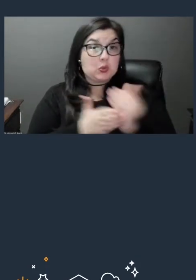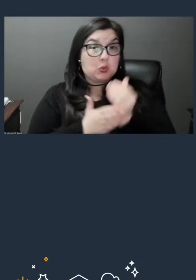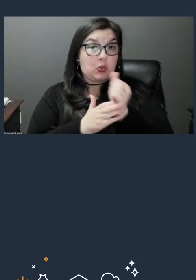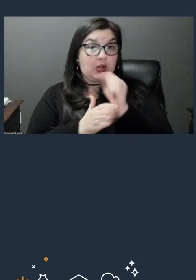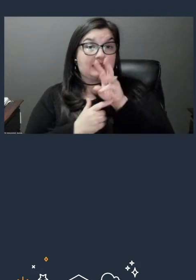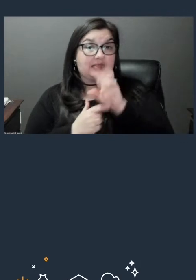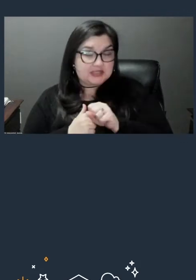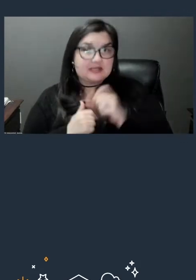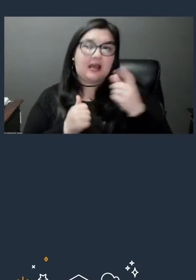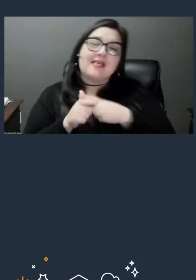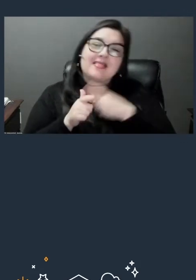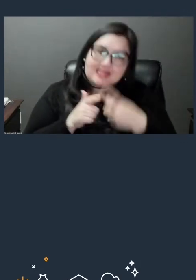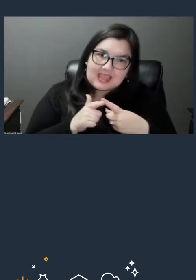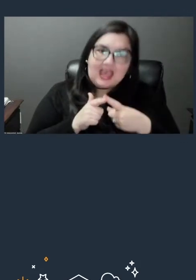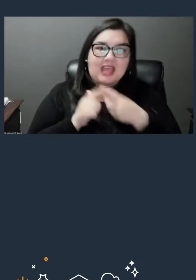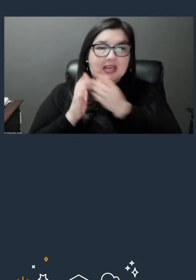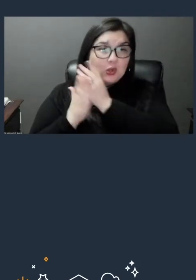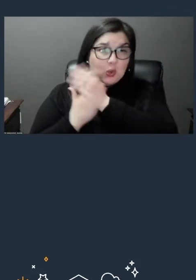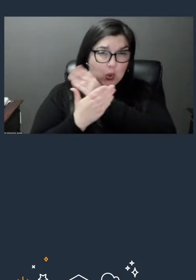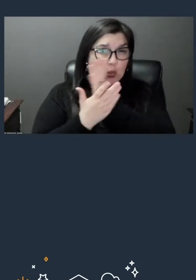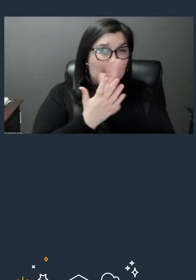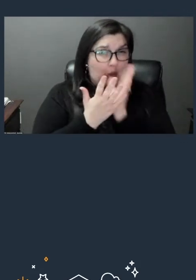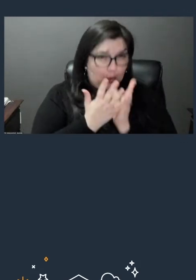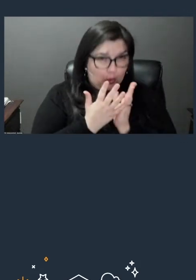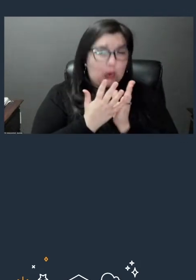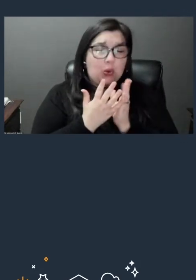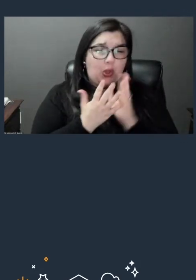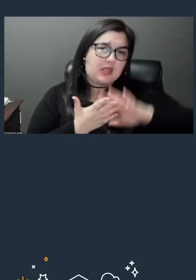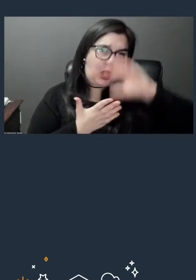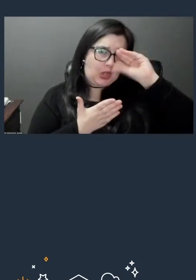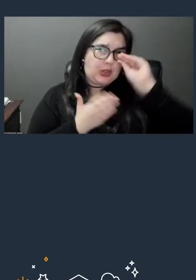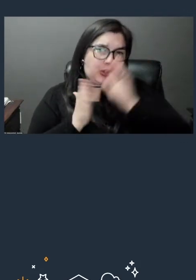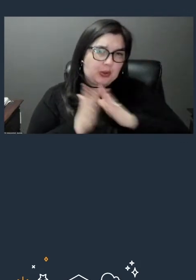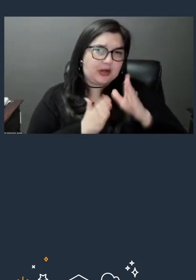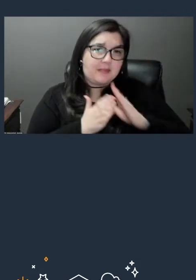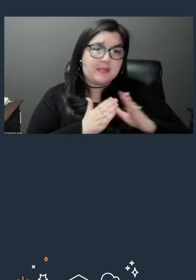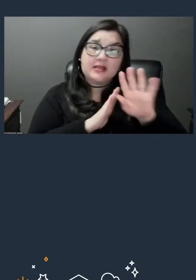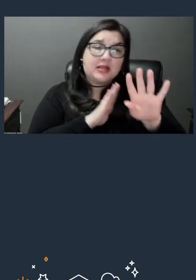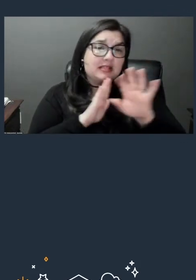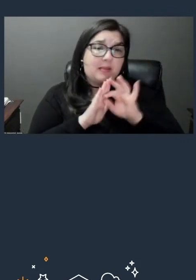go through the whole learning plan, but otherwise just select the topics that you really wanna pay attention to.